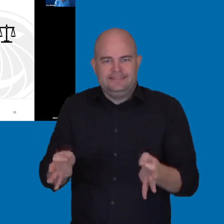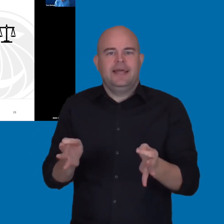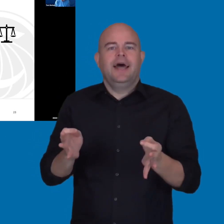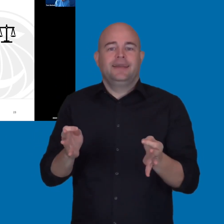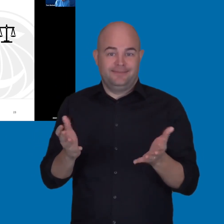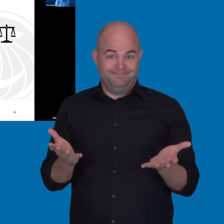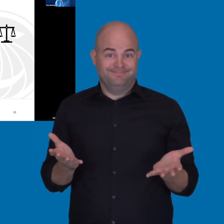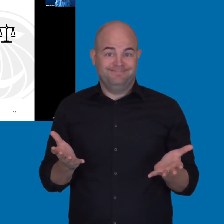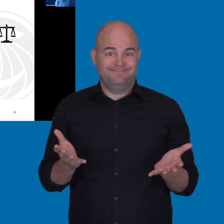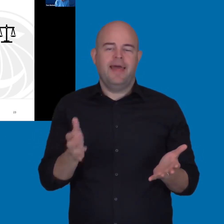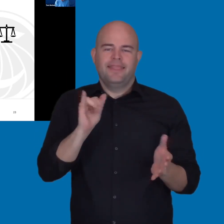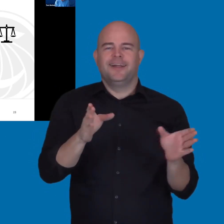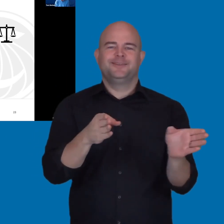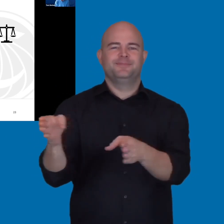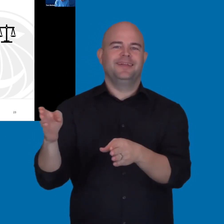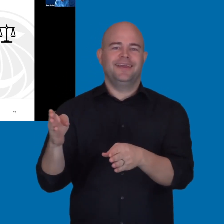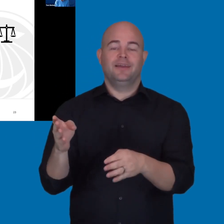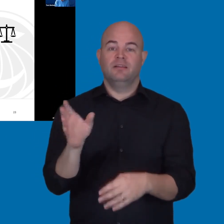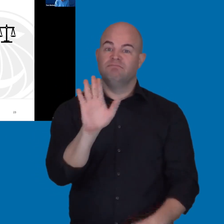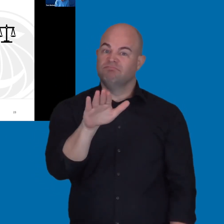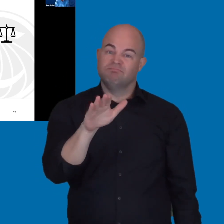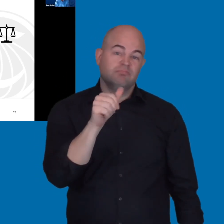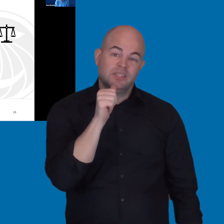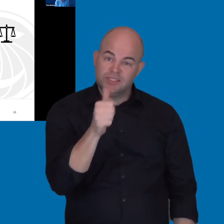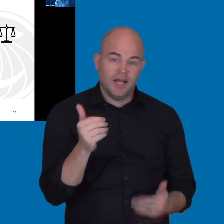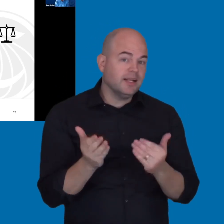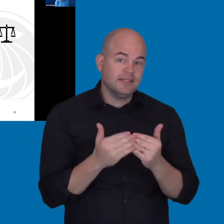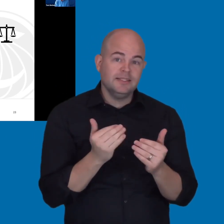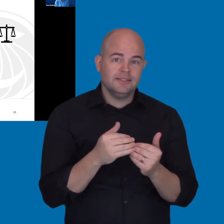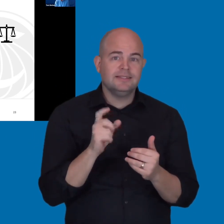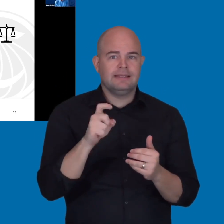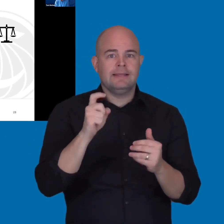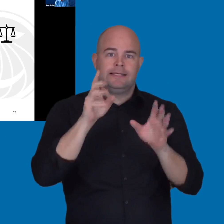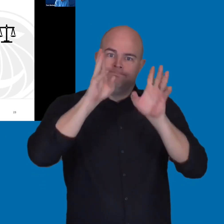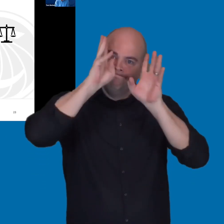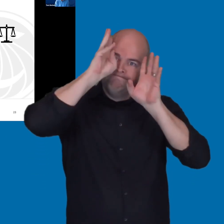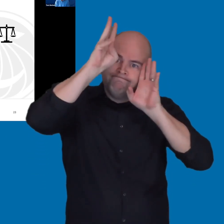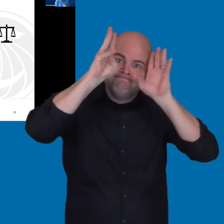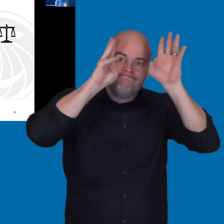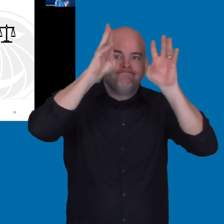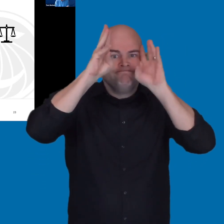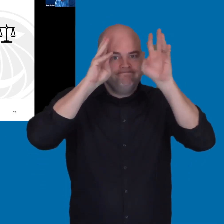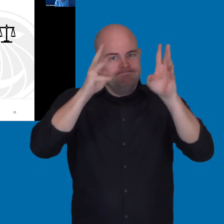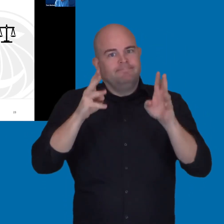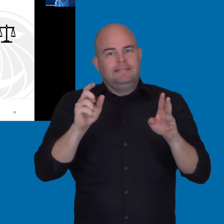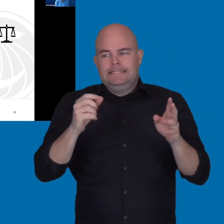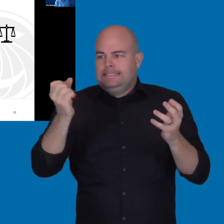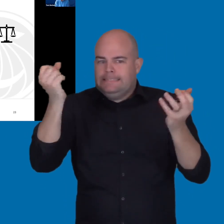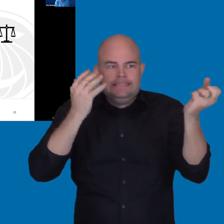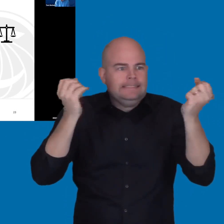This is not something that's easy. It requires creative people. It requires experts